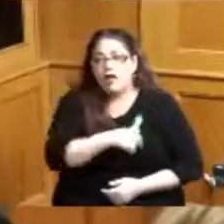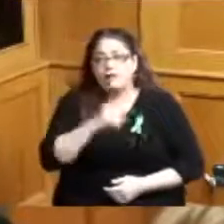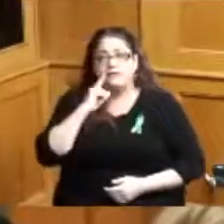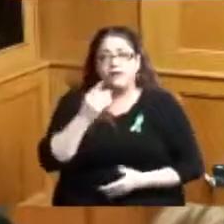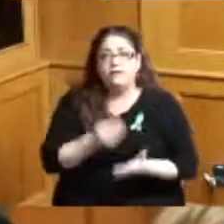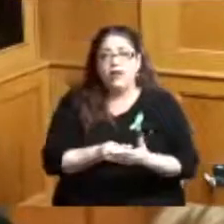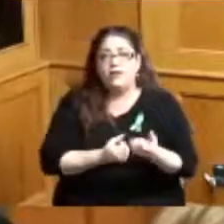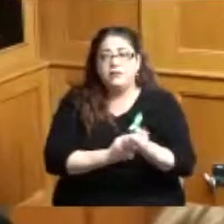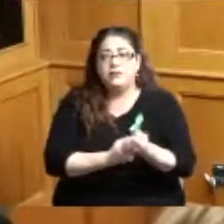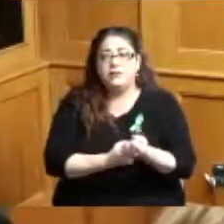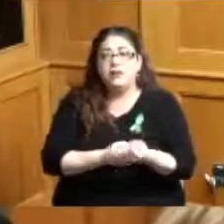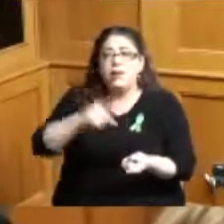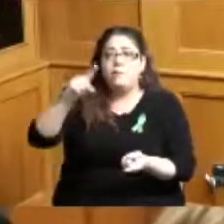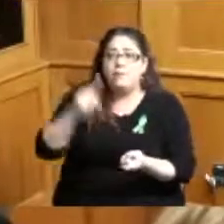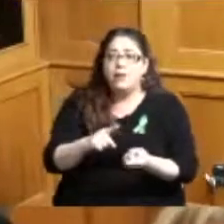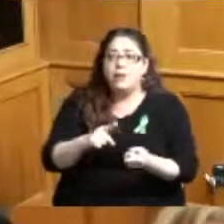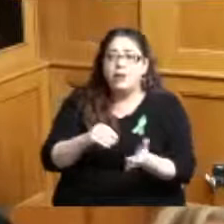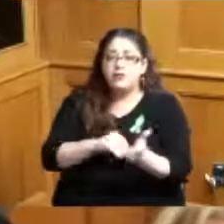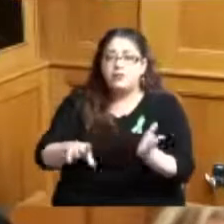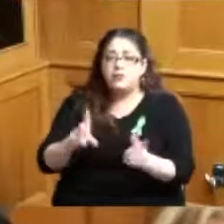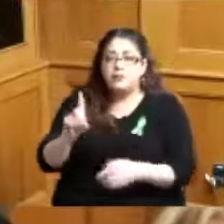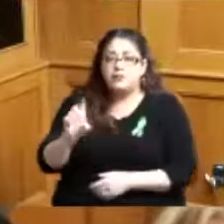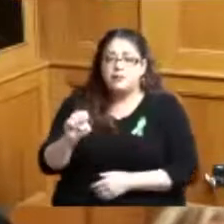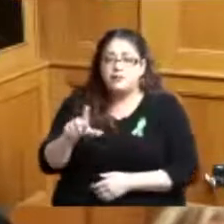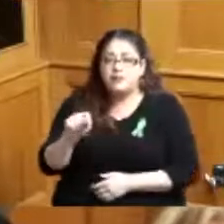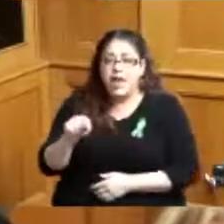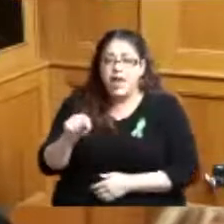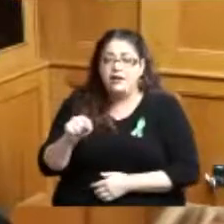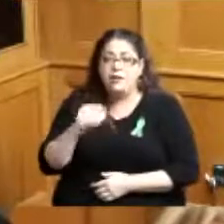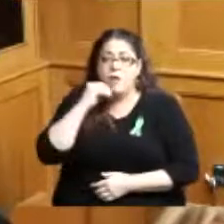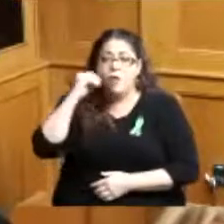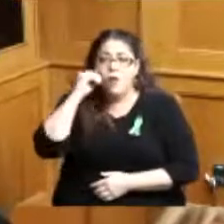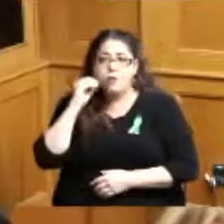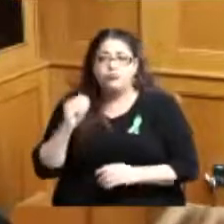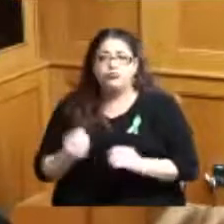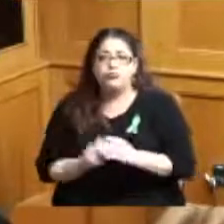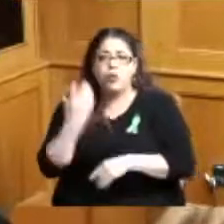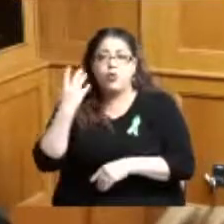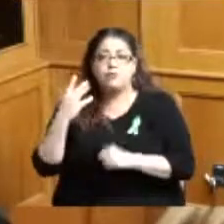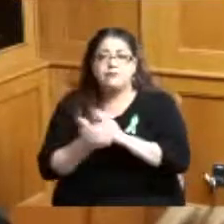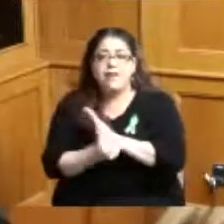student debt shrink the tech gap with homegrown talent and let's diversify Cincinnati's tech